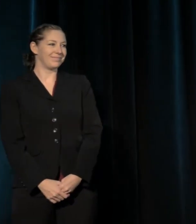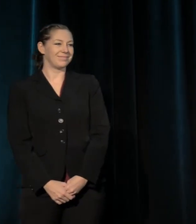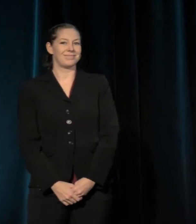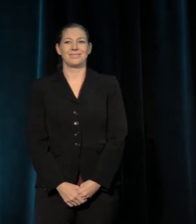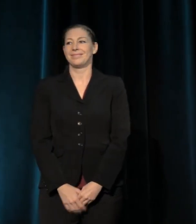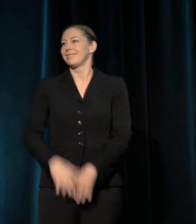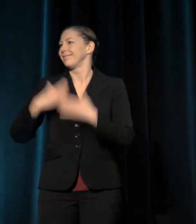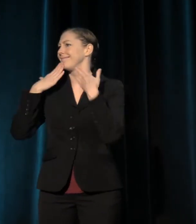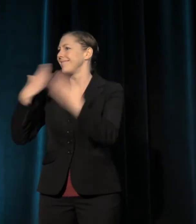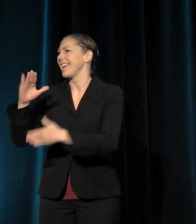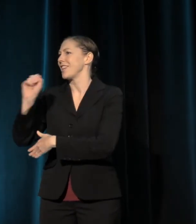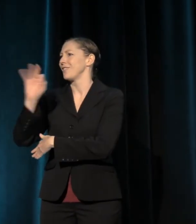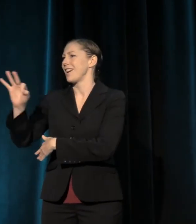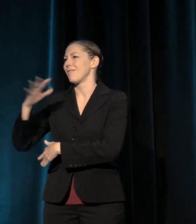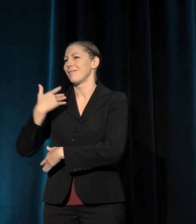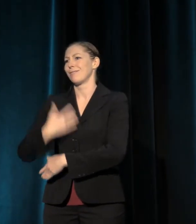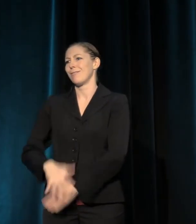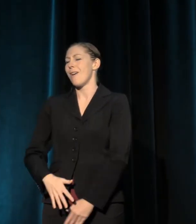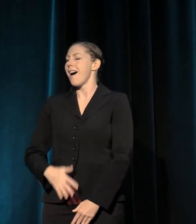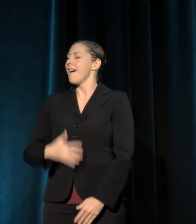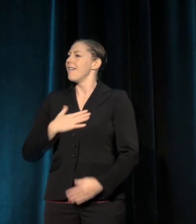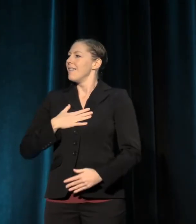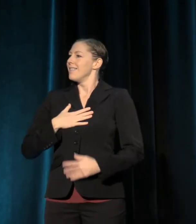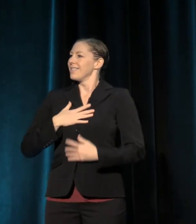Thank you, Jeff. That was truly inspiring.